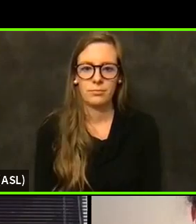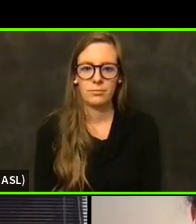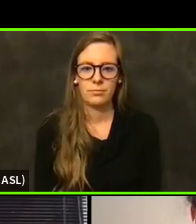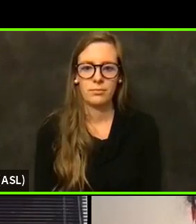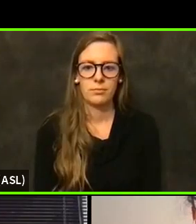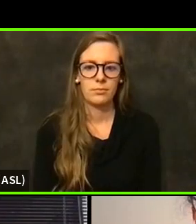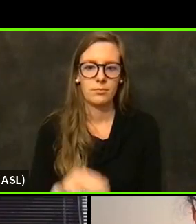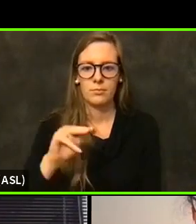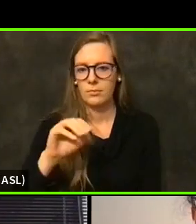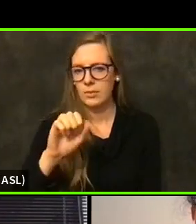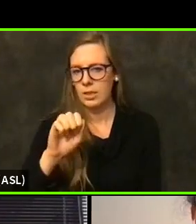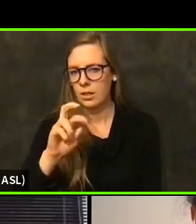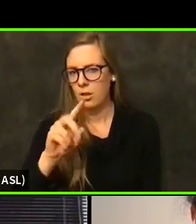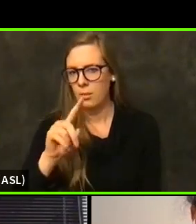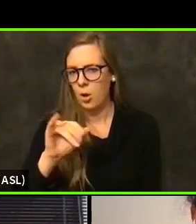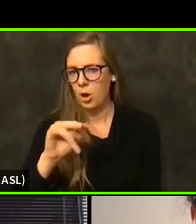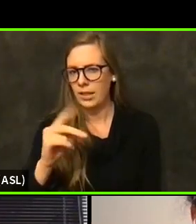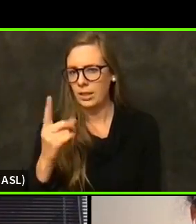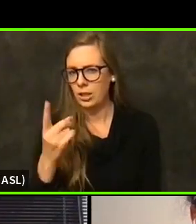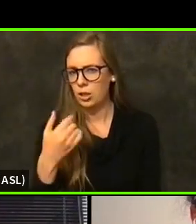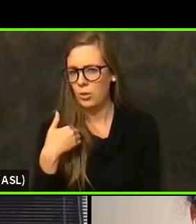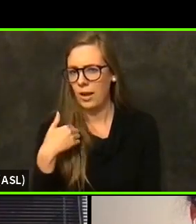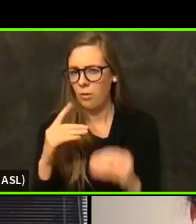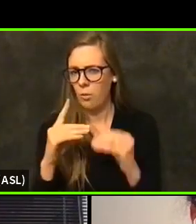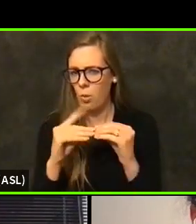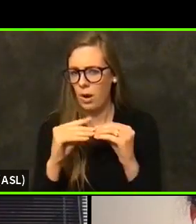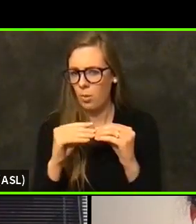soon, but Martin, did you have one more follow up?